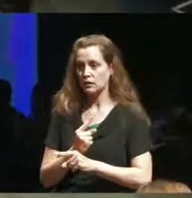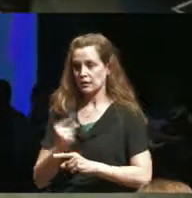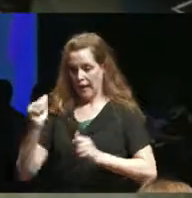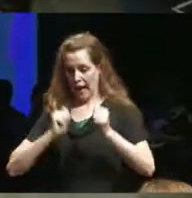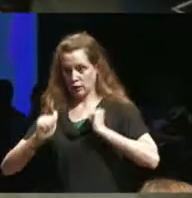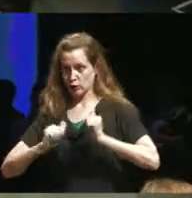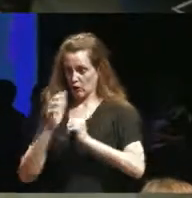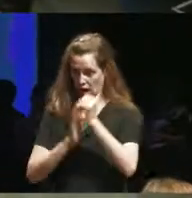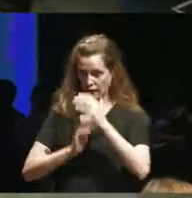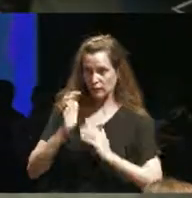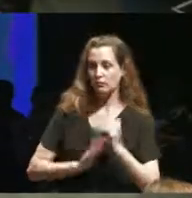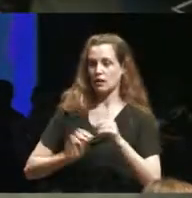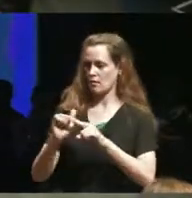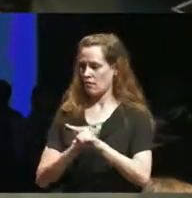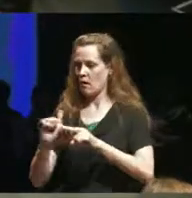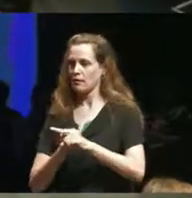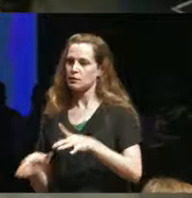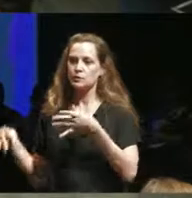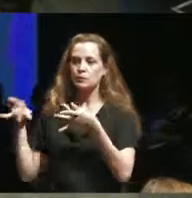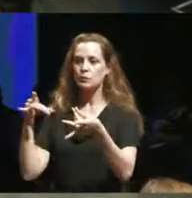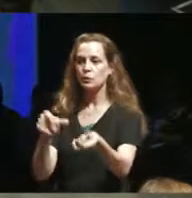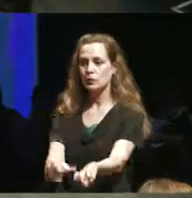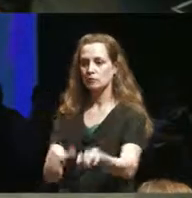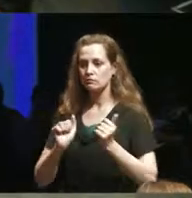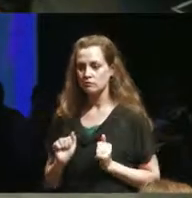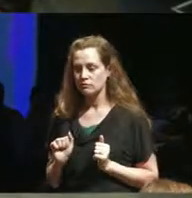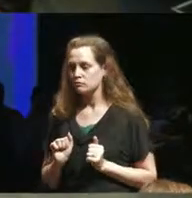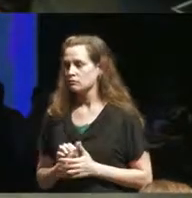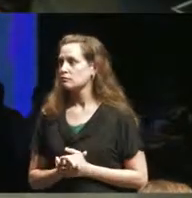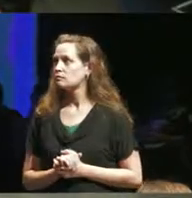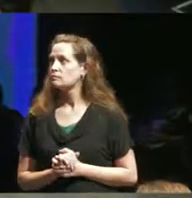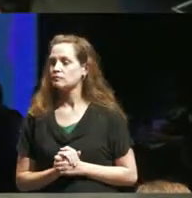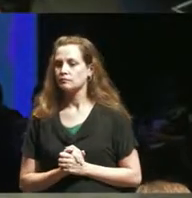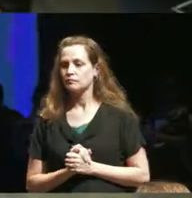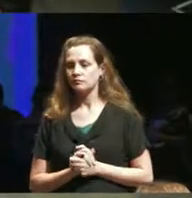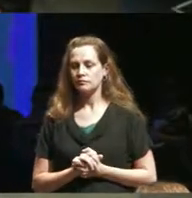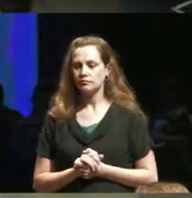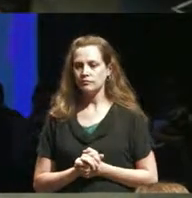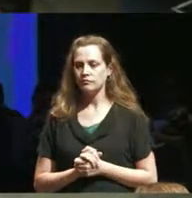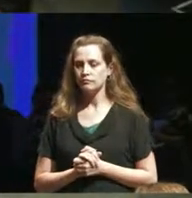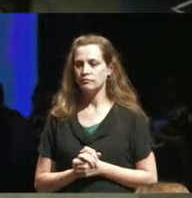that the rehearsals round smoothly and it was the best way to describe the